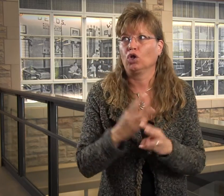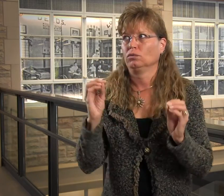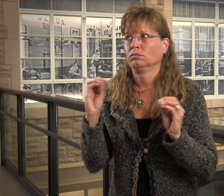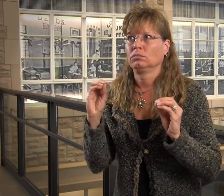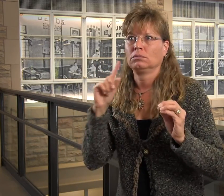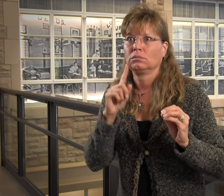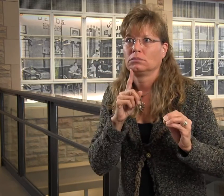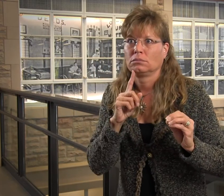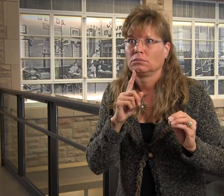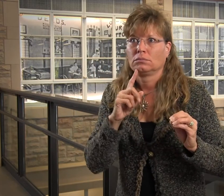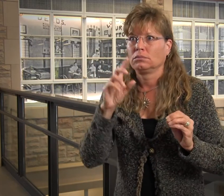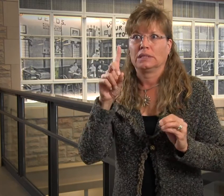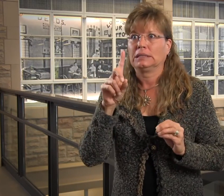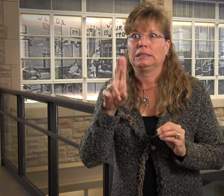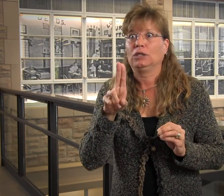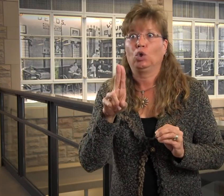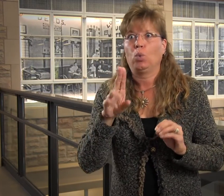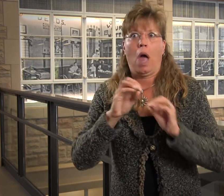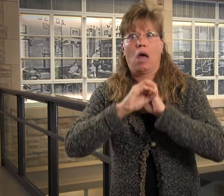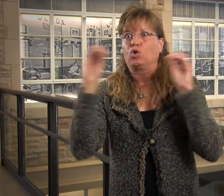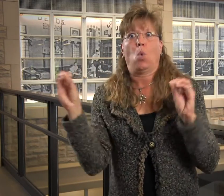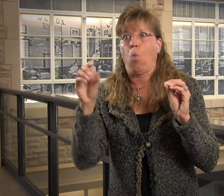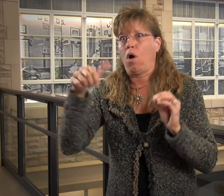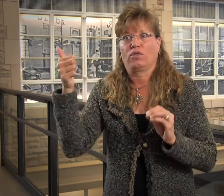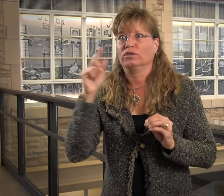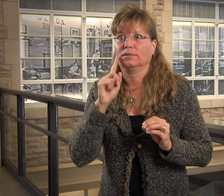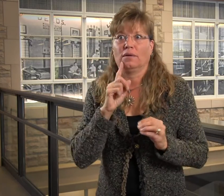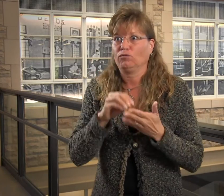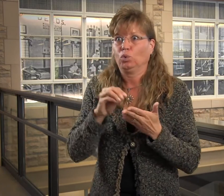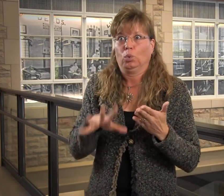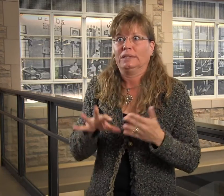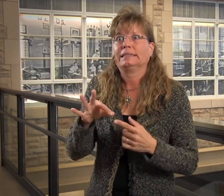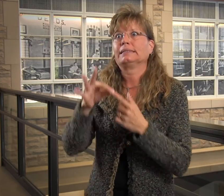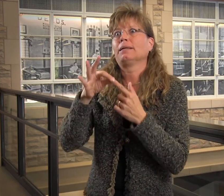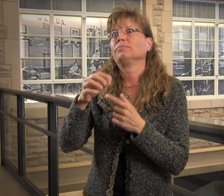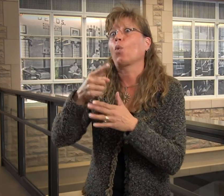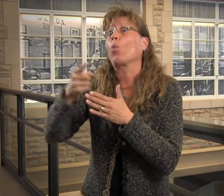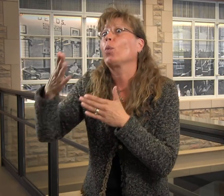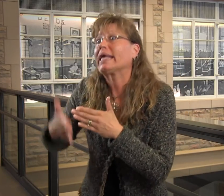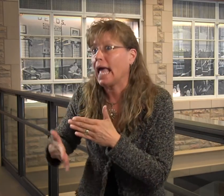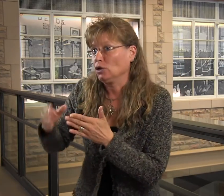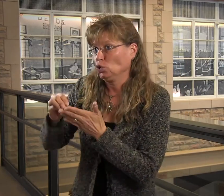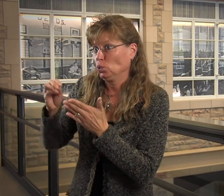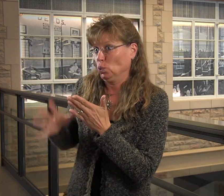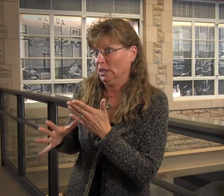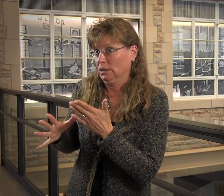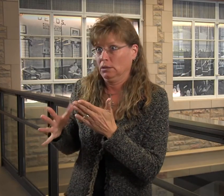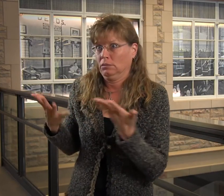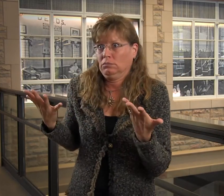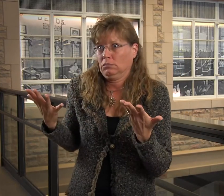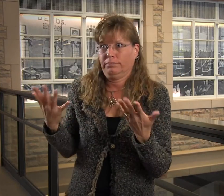There were no Deaf people at DU. There were no other Deaf students at DU except for the weekend students.